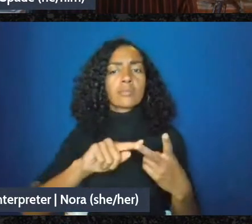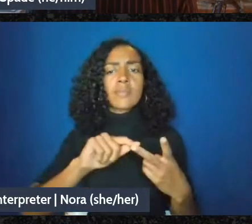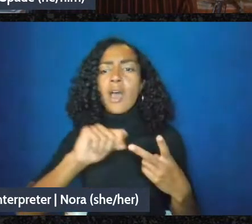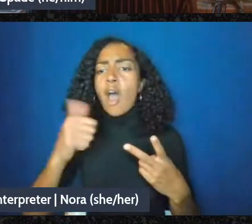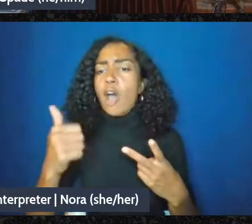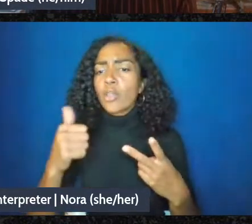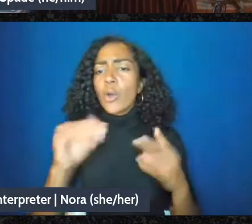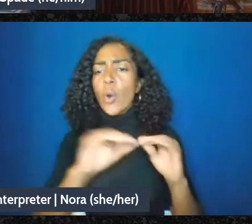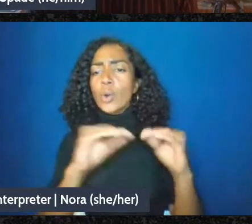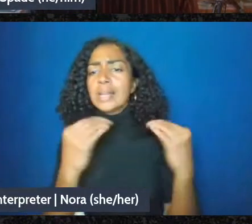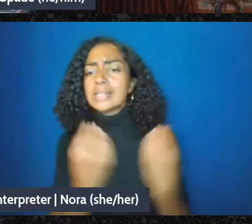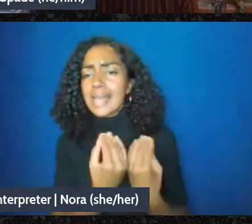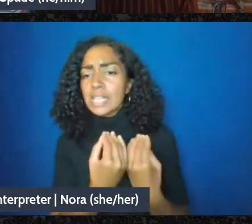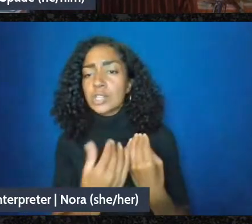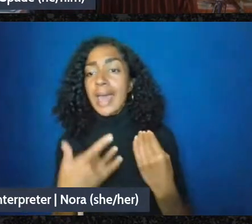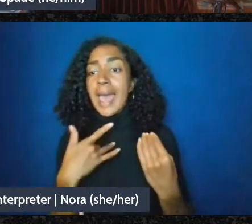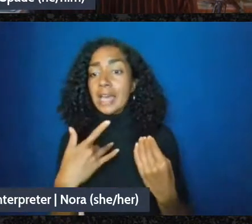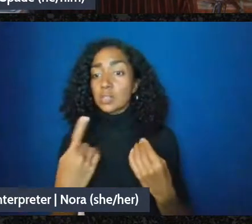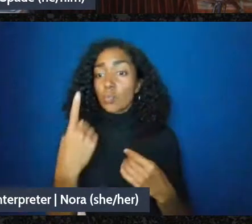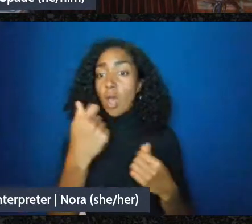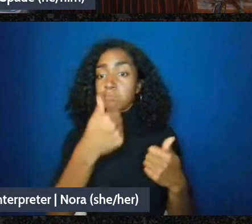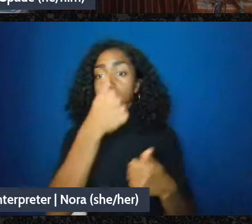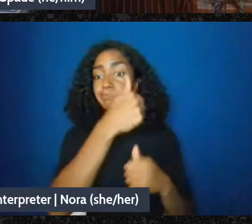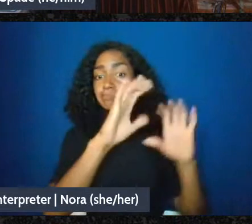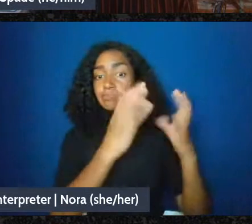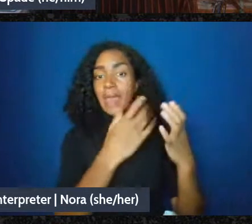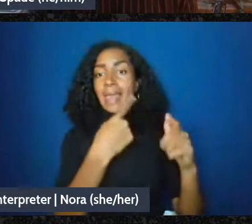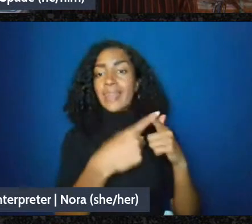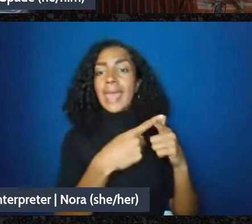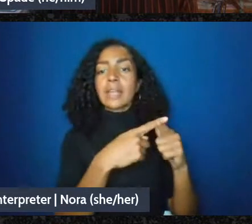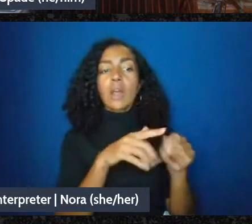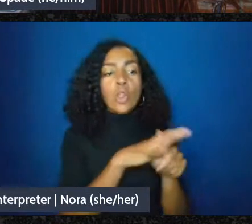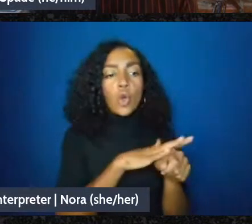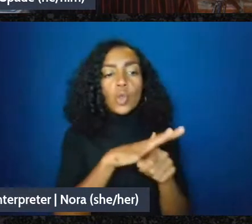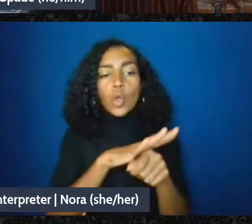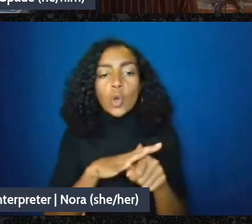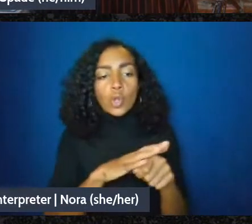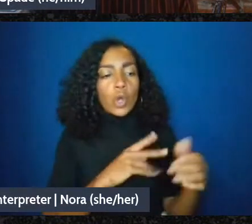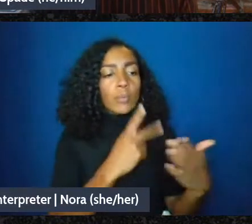organization that has tax exempt in all these little local projects and local organizations